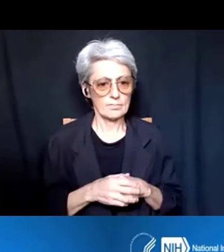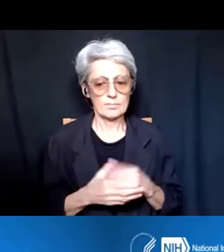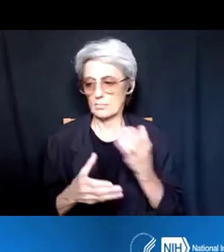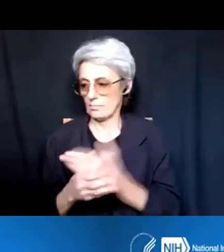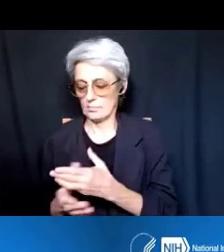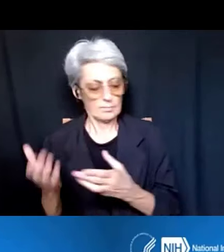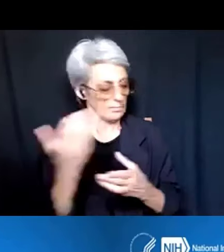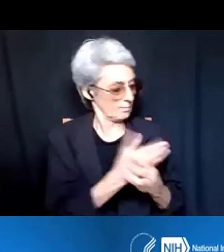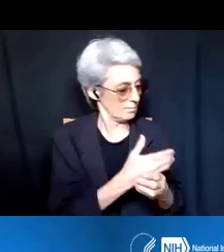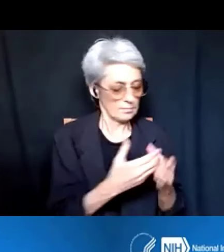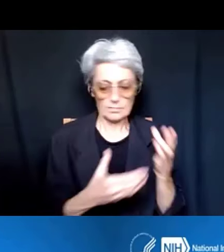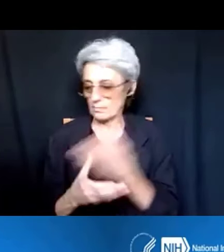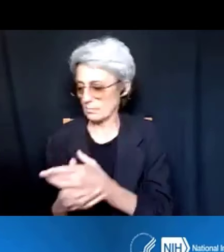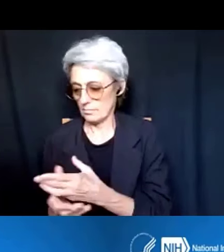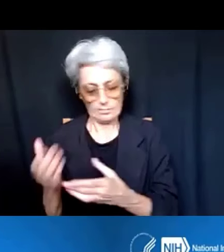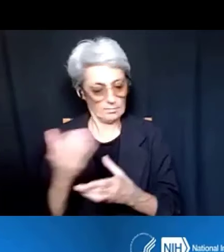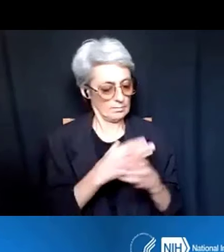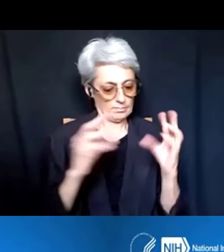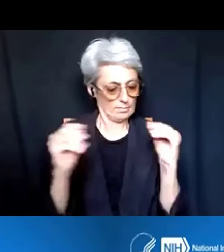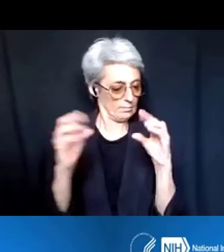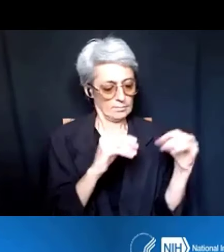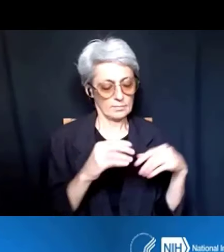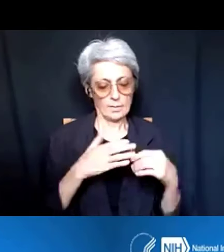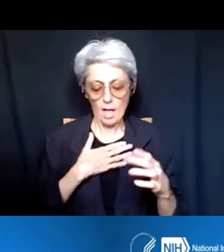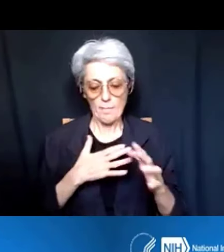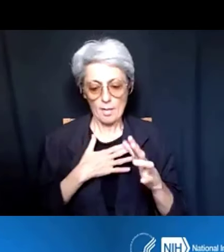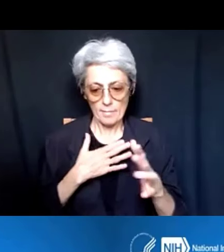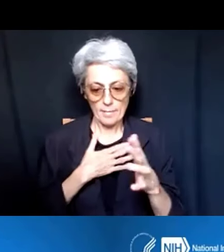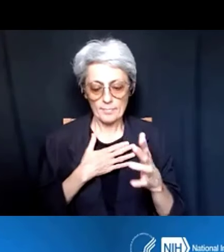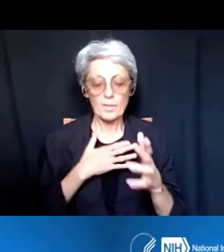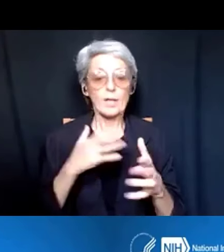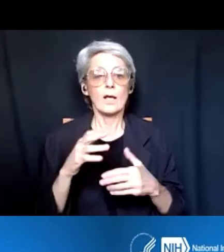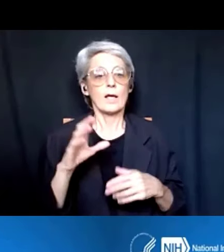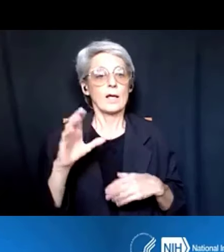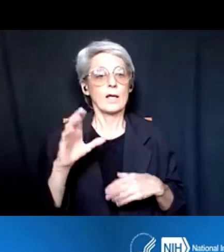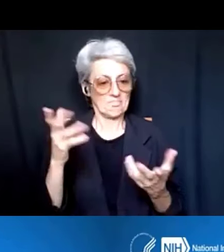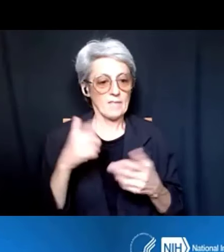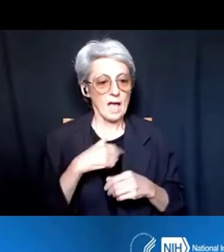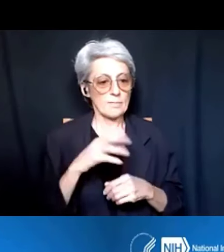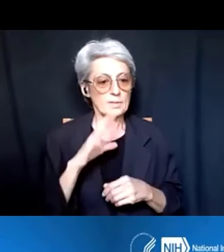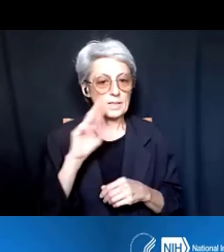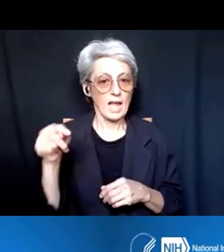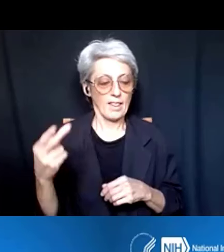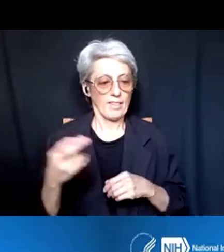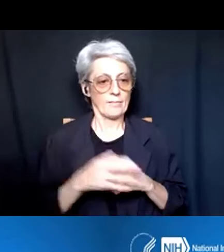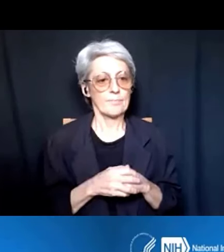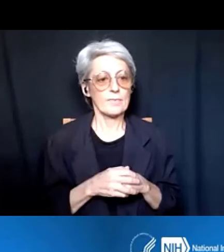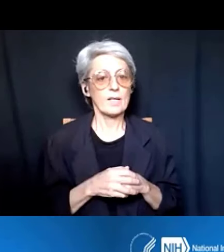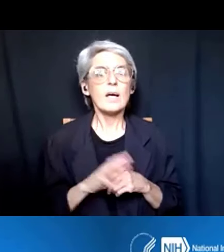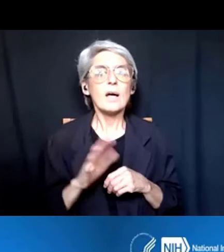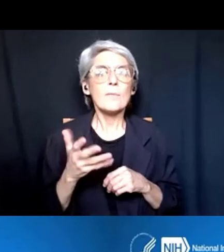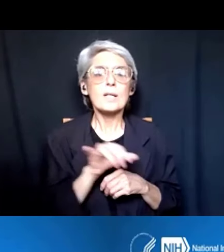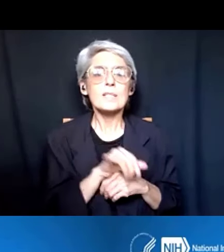I'm happy to take -- as Ericka was speaking. So, this is actually pretty similar to every other NOFO.